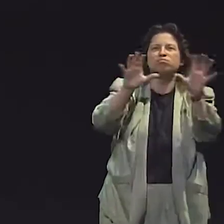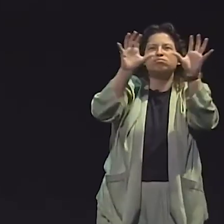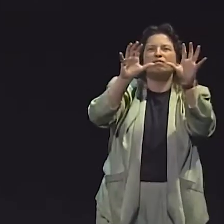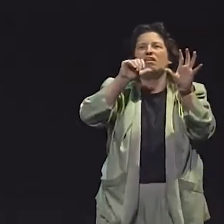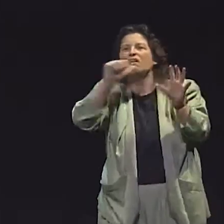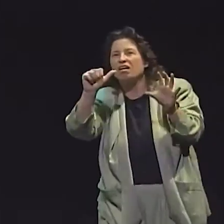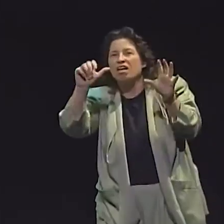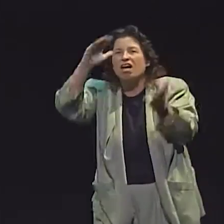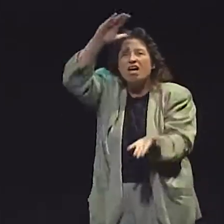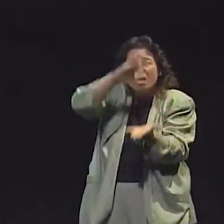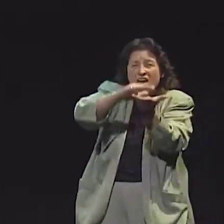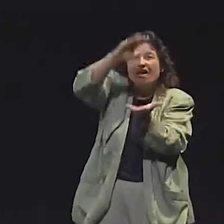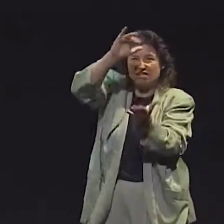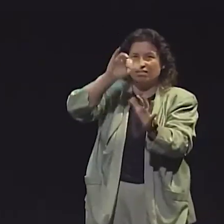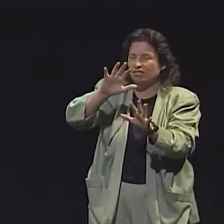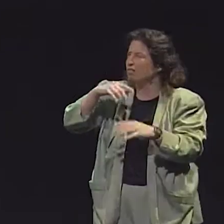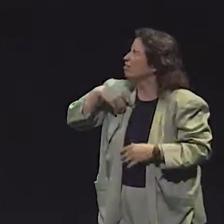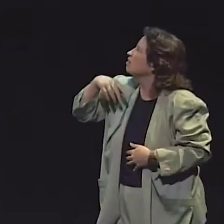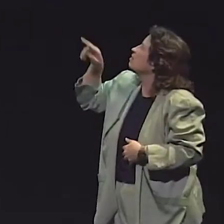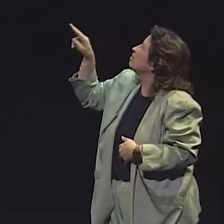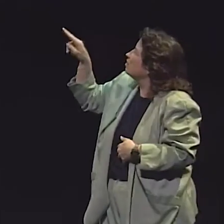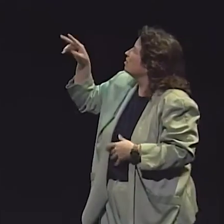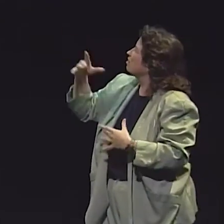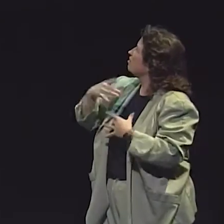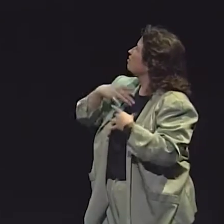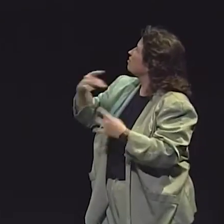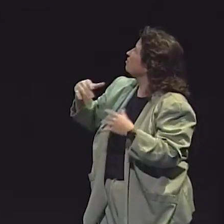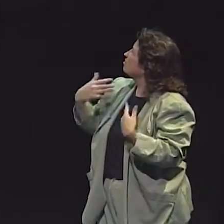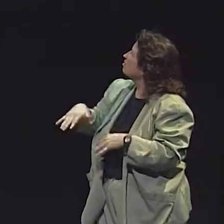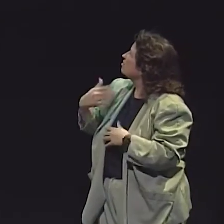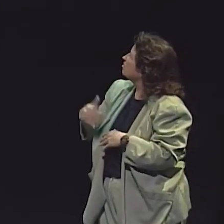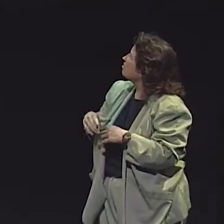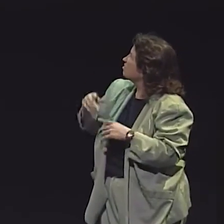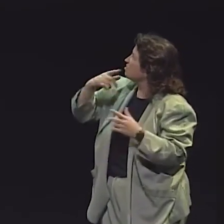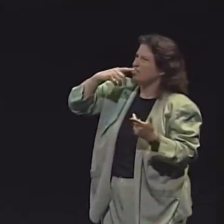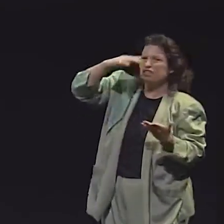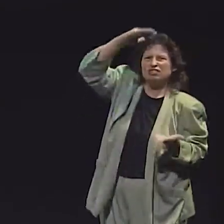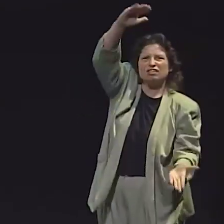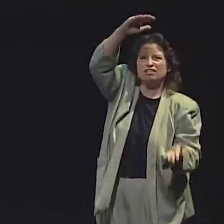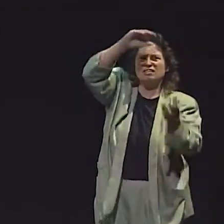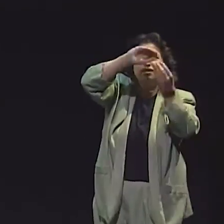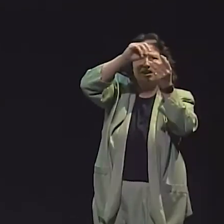AND THOSE WERE THE TWO POINTS IN TIME THAT WE TESTED.